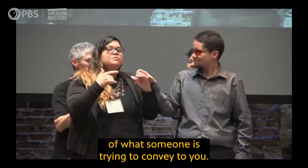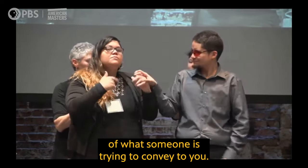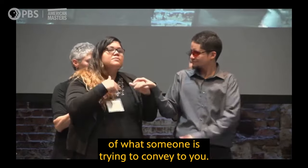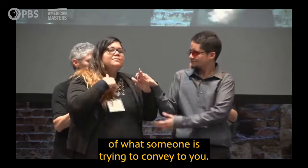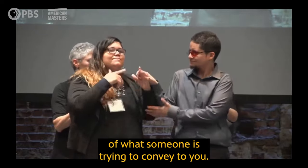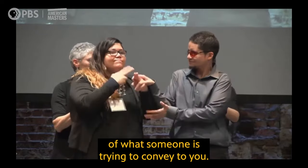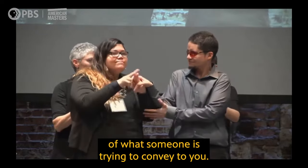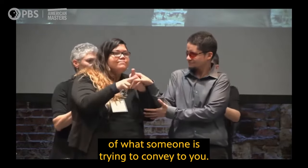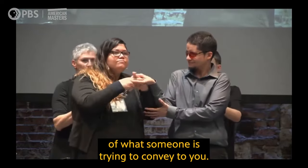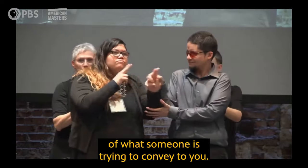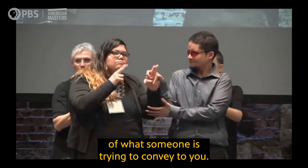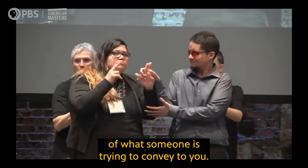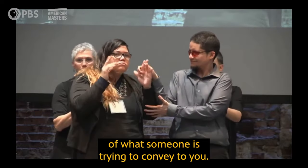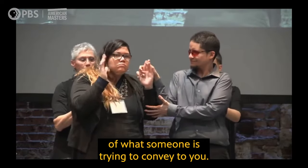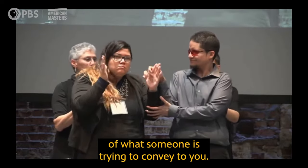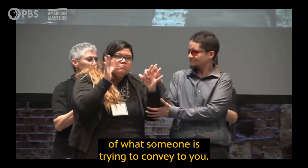of what someone is trying to convey to you.